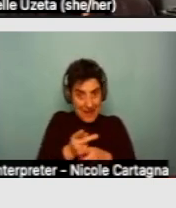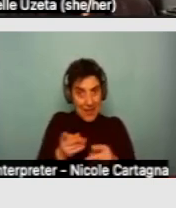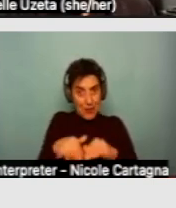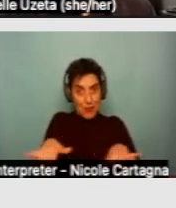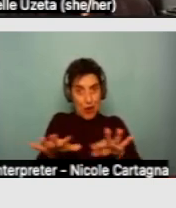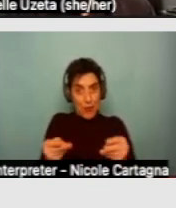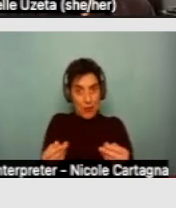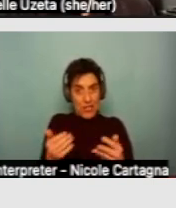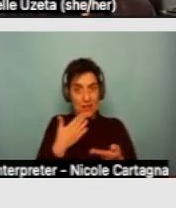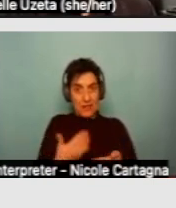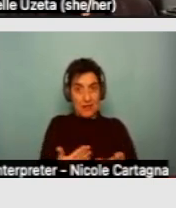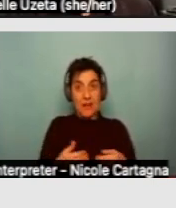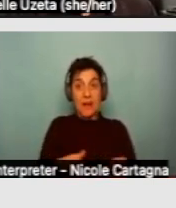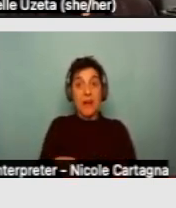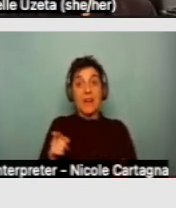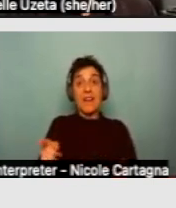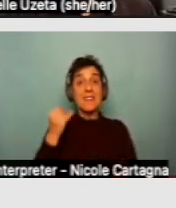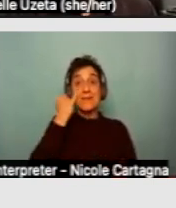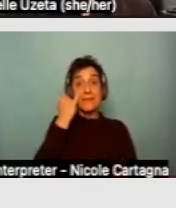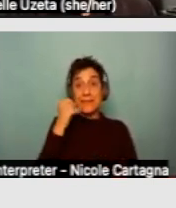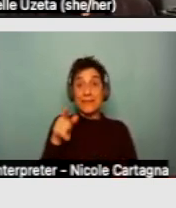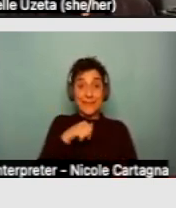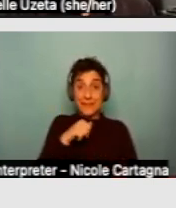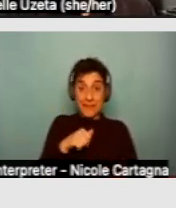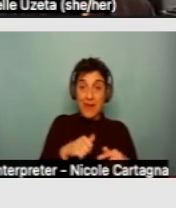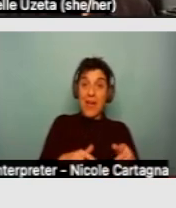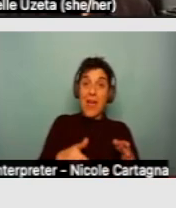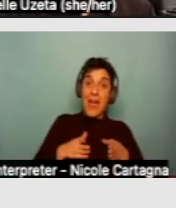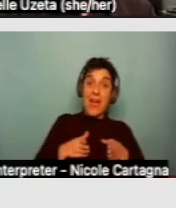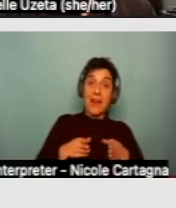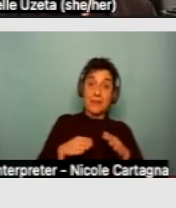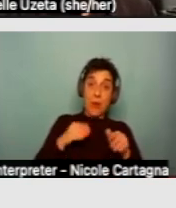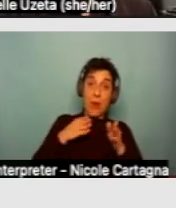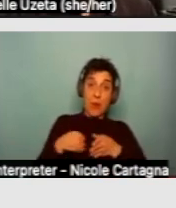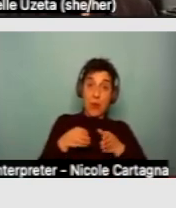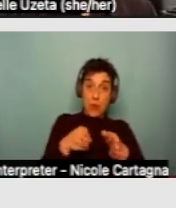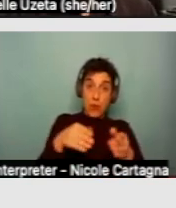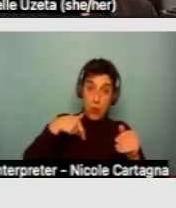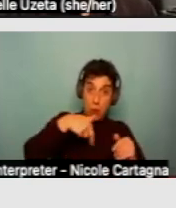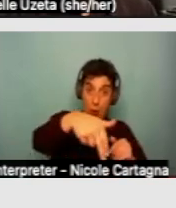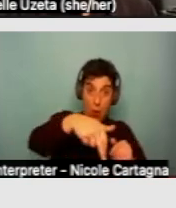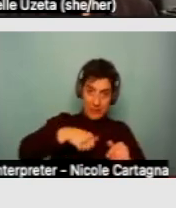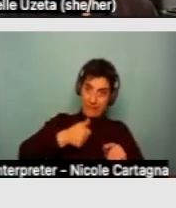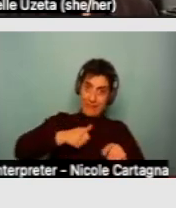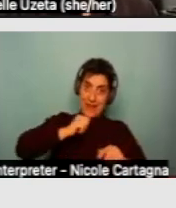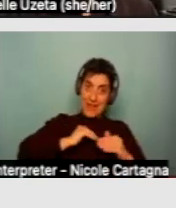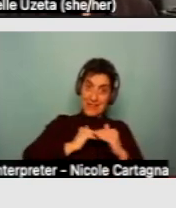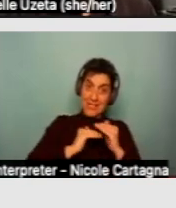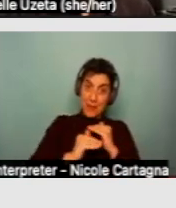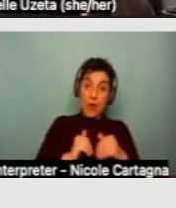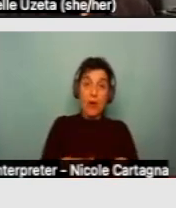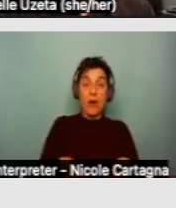If a housing provider has failed to maintain an accessible walkway or a pool lift, they